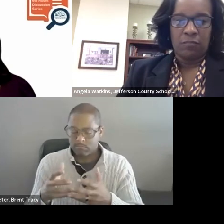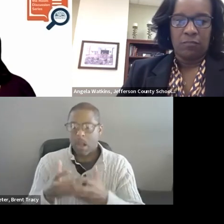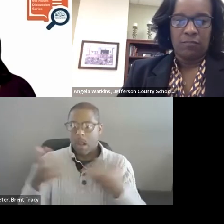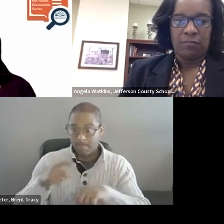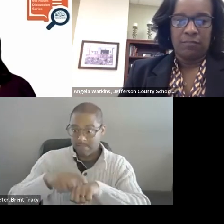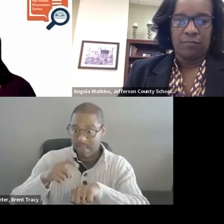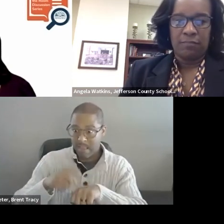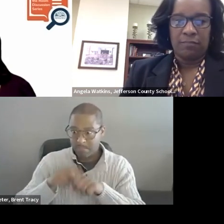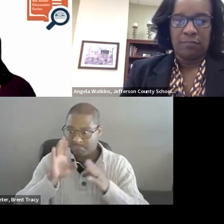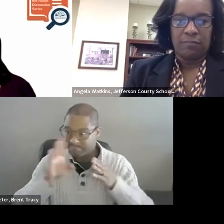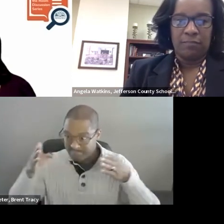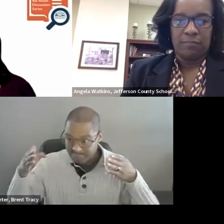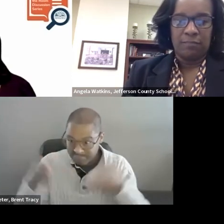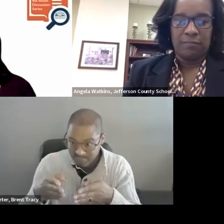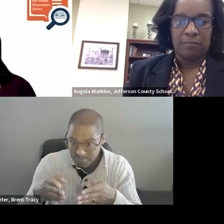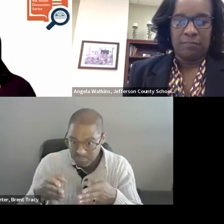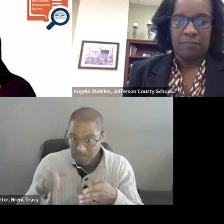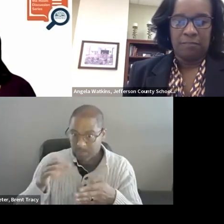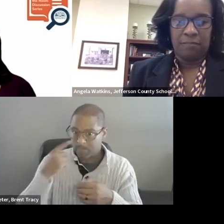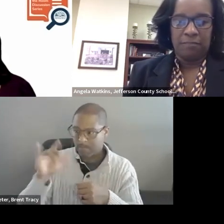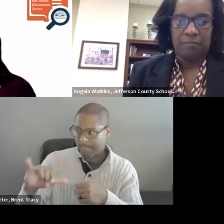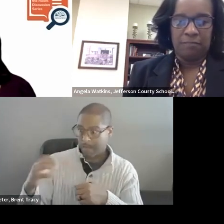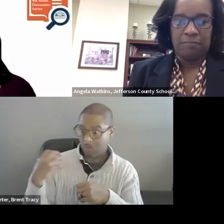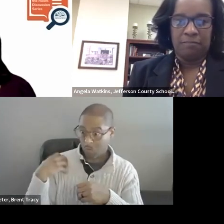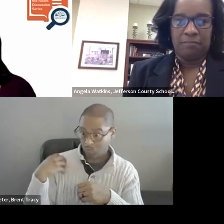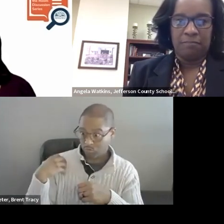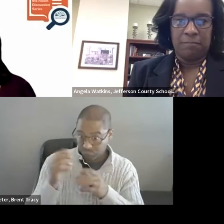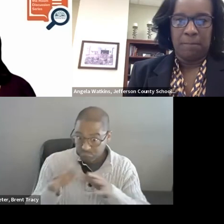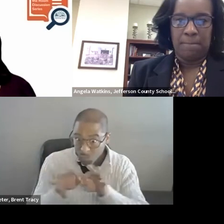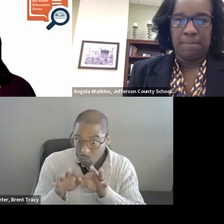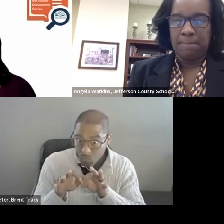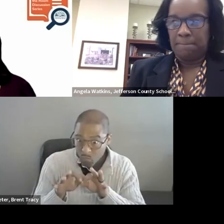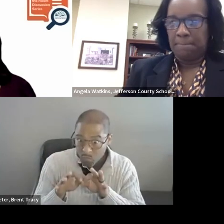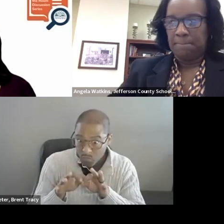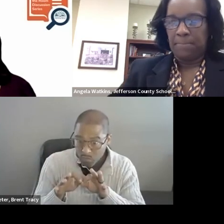push-in, and let them continue and fly with that?